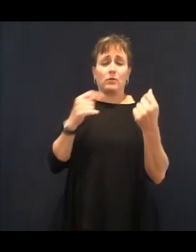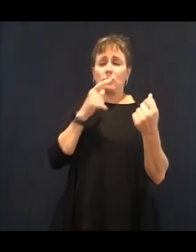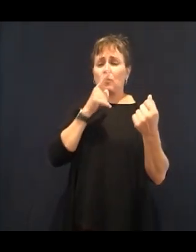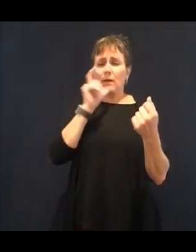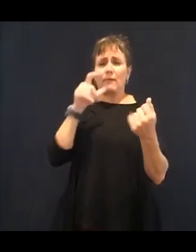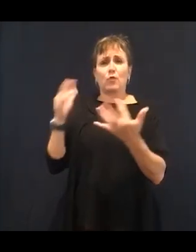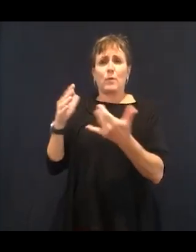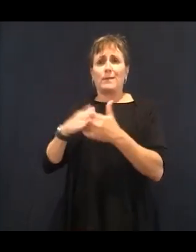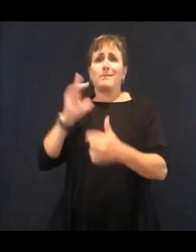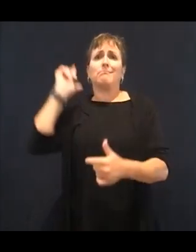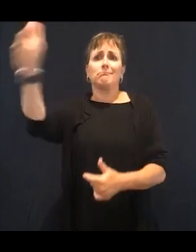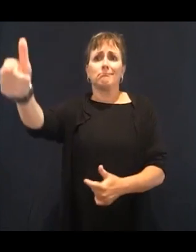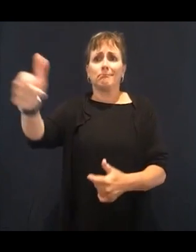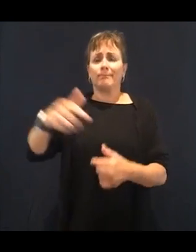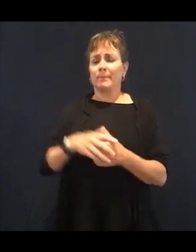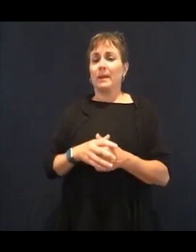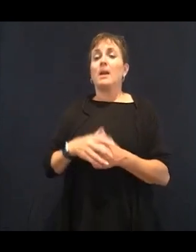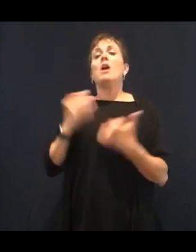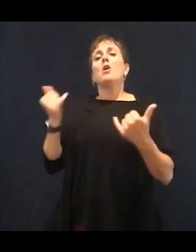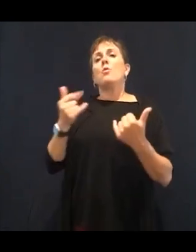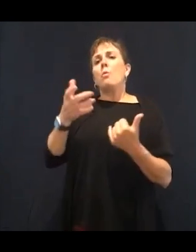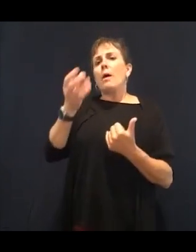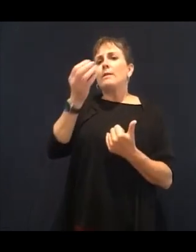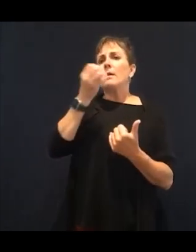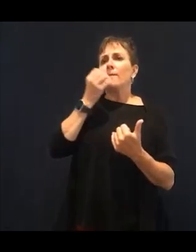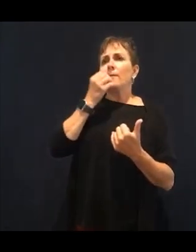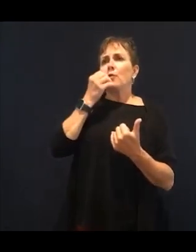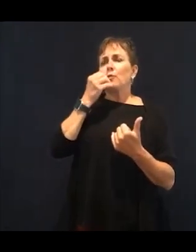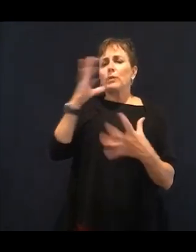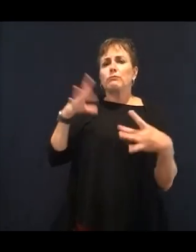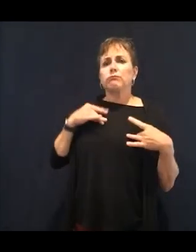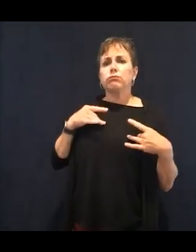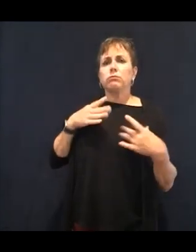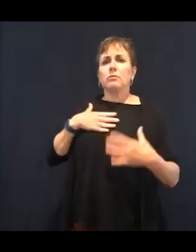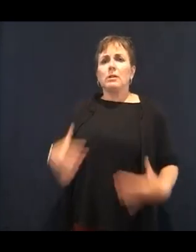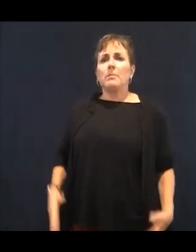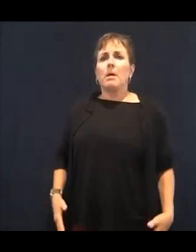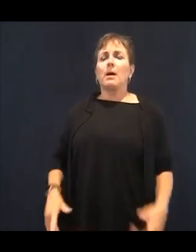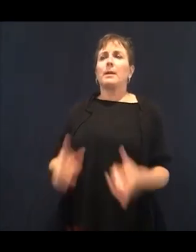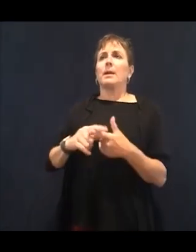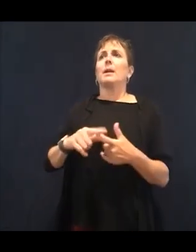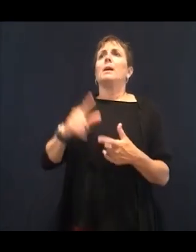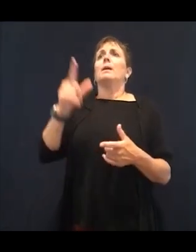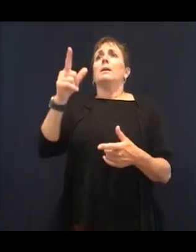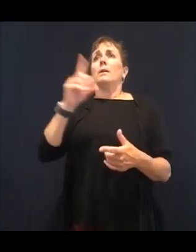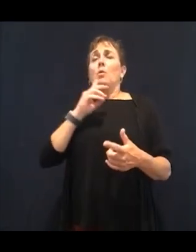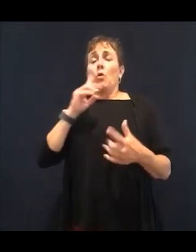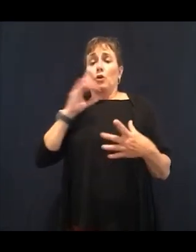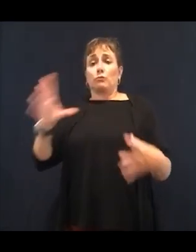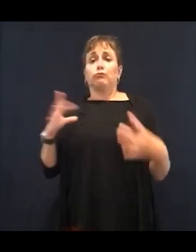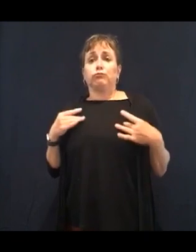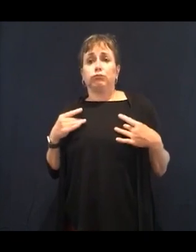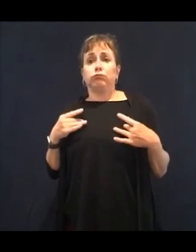and move into our cells. And that's where we're talking about.